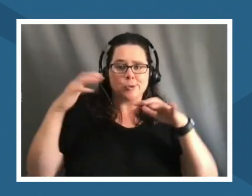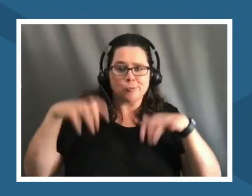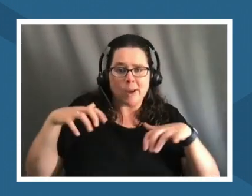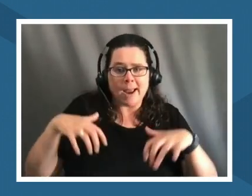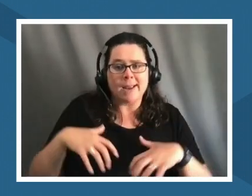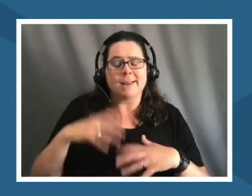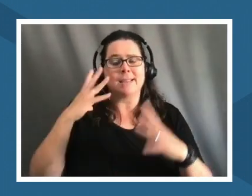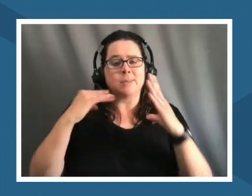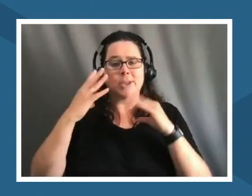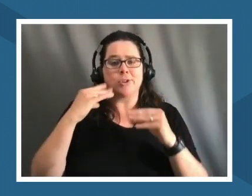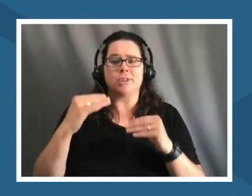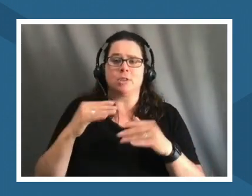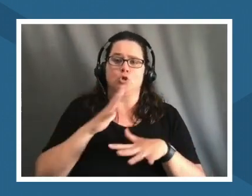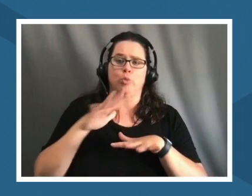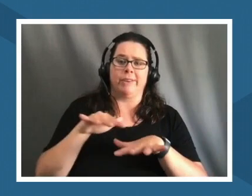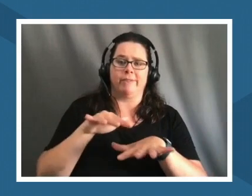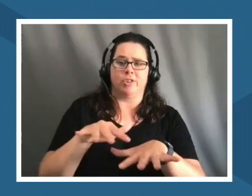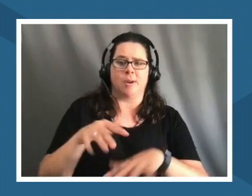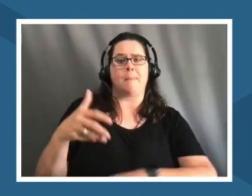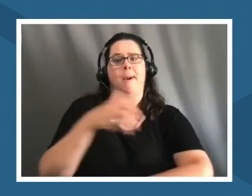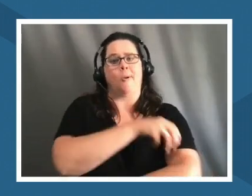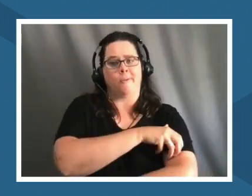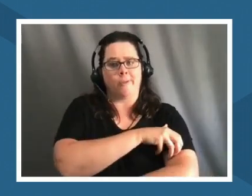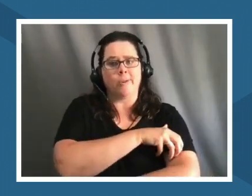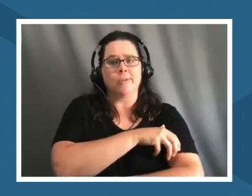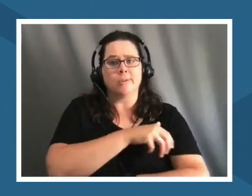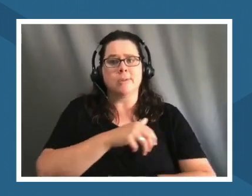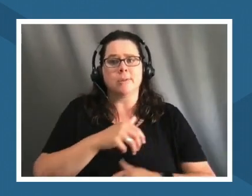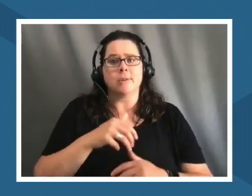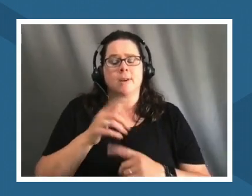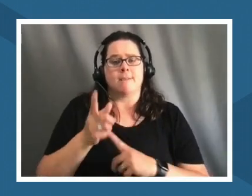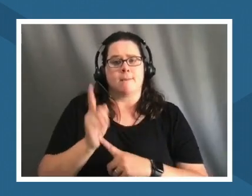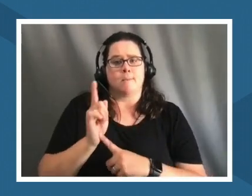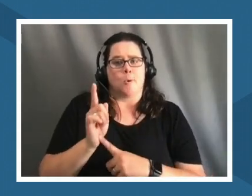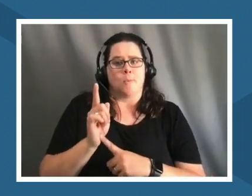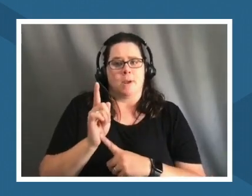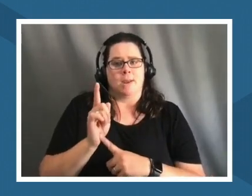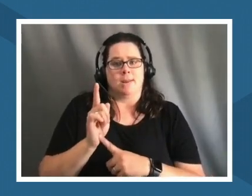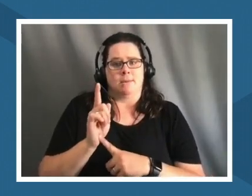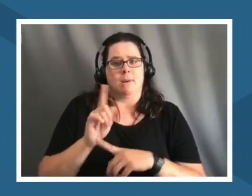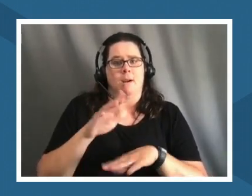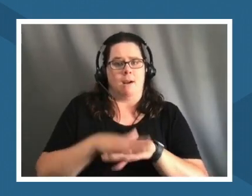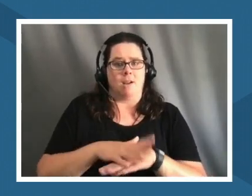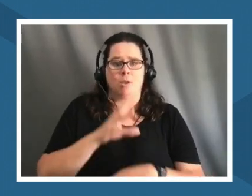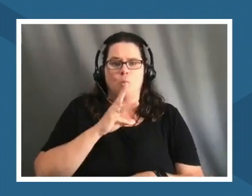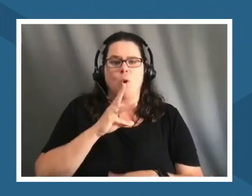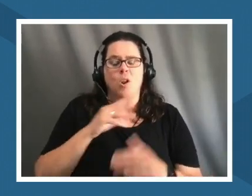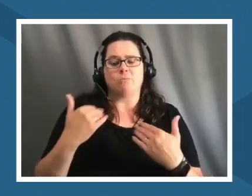powerful moment and so being able to have those moments along the water is